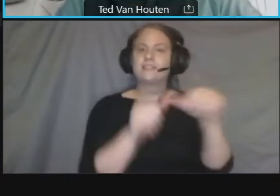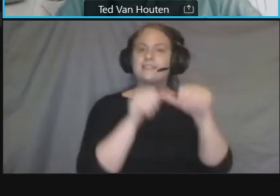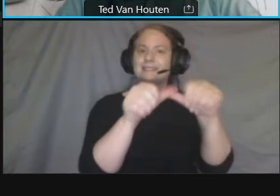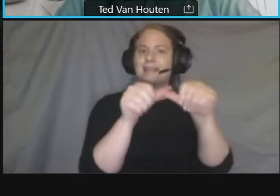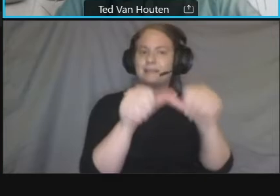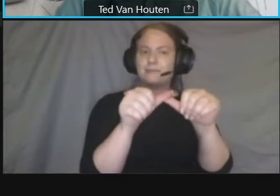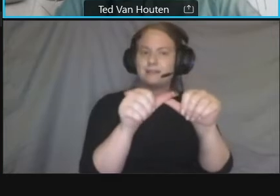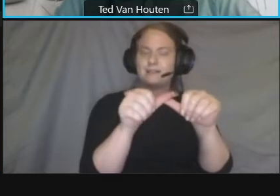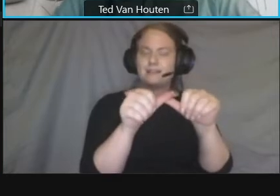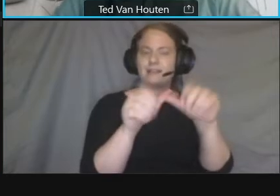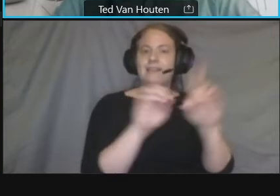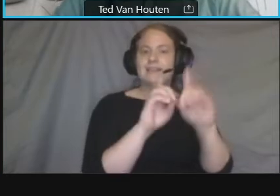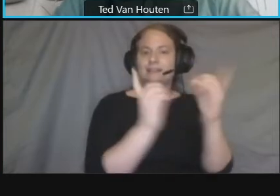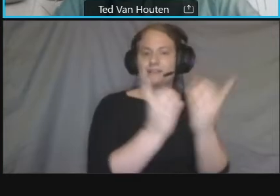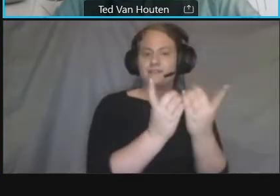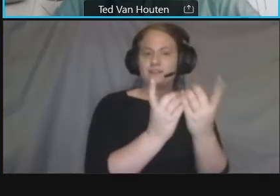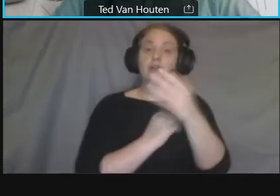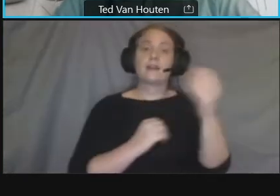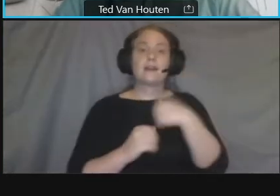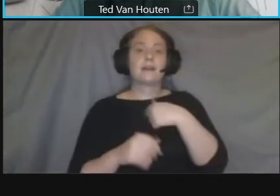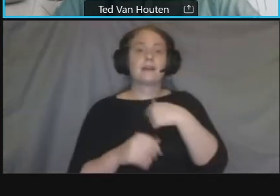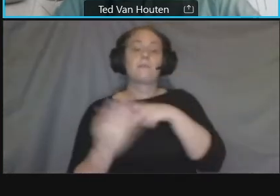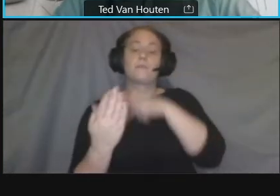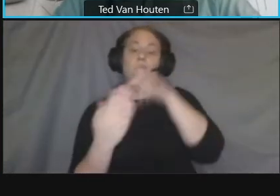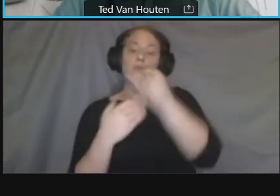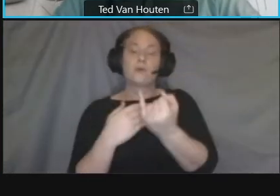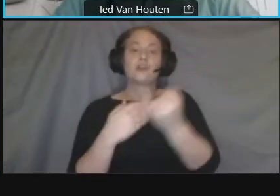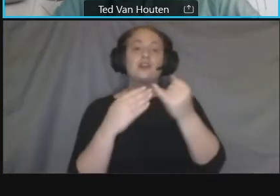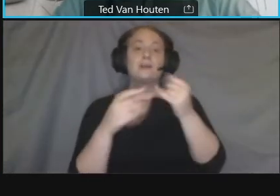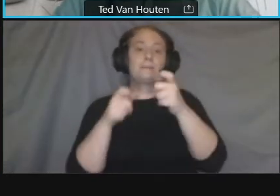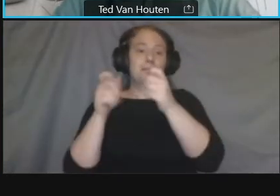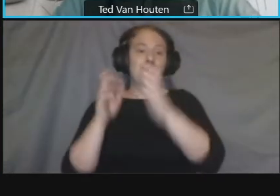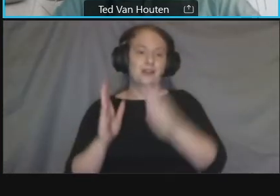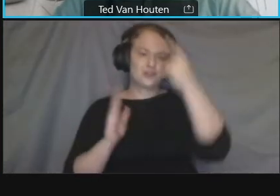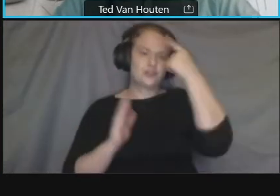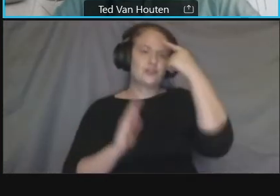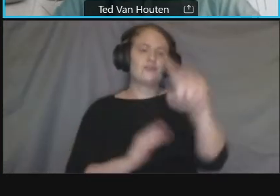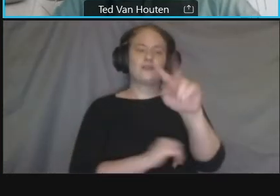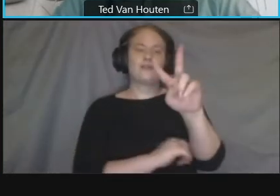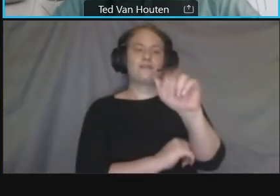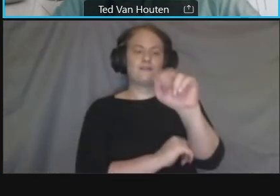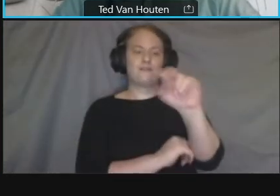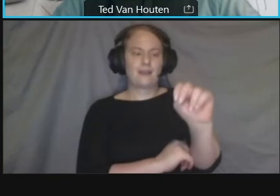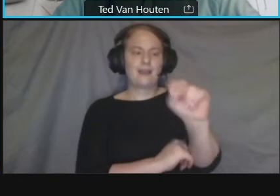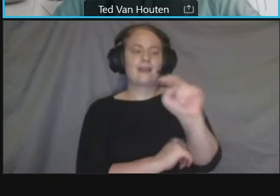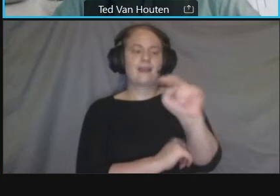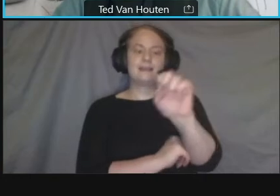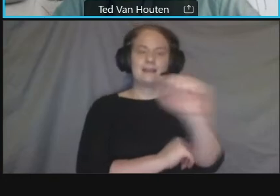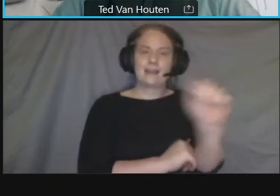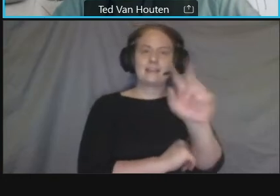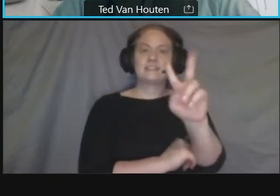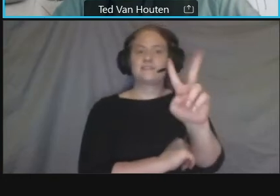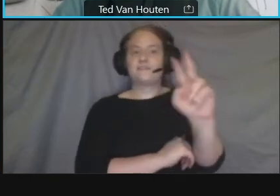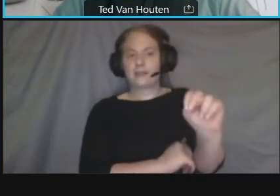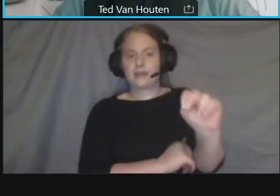van ness commercial corridor project this is our first public meeting um today is june 30th 2021